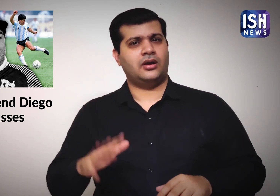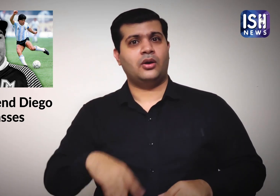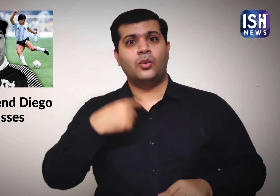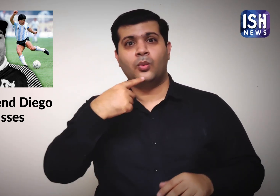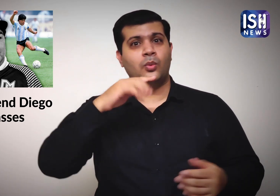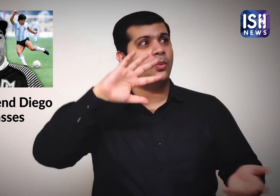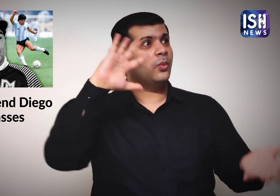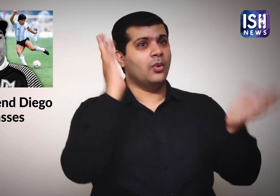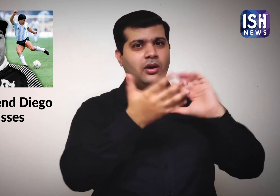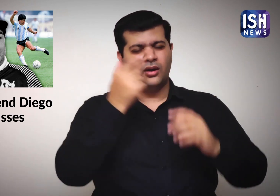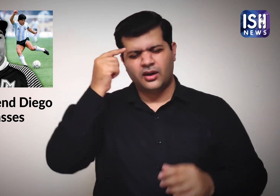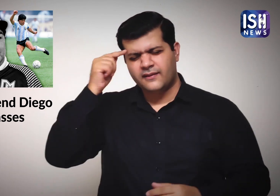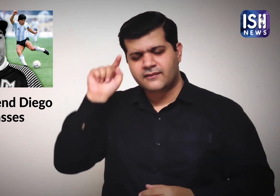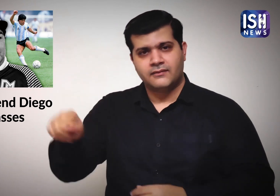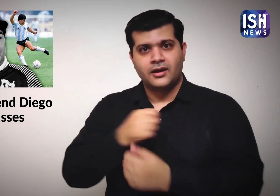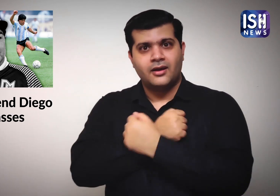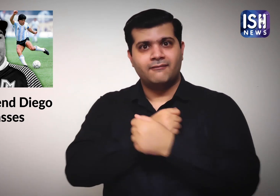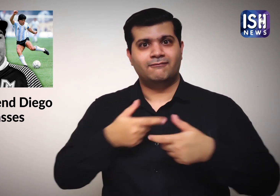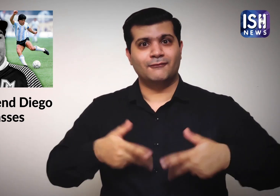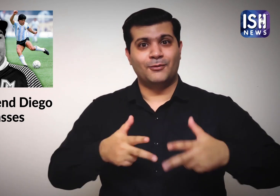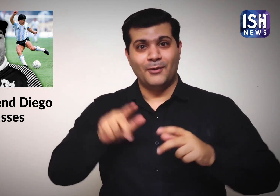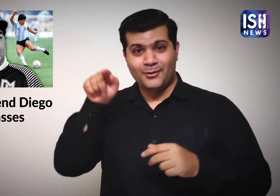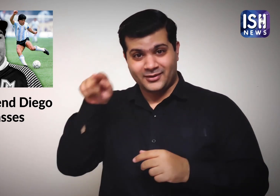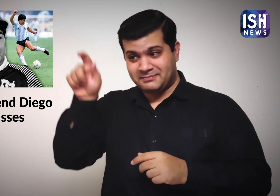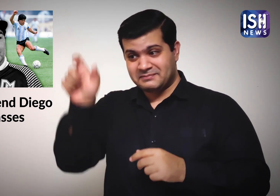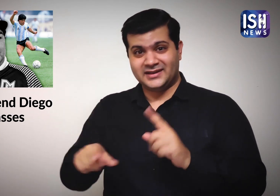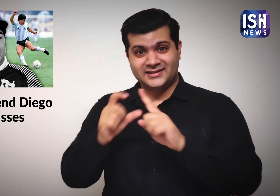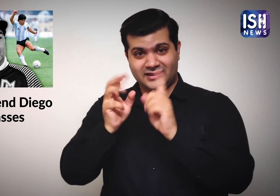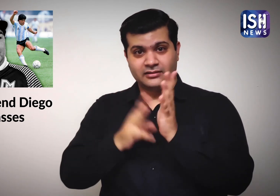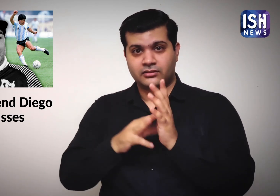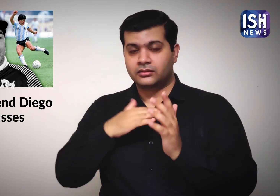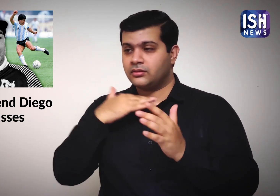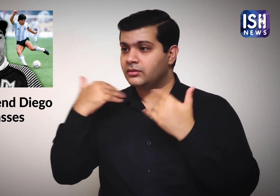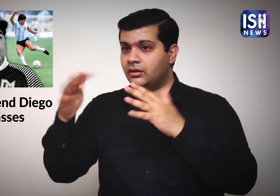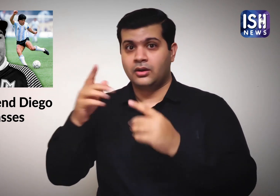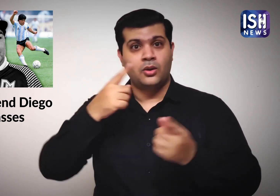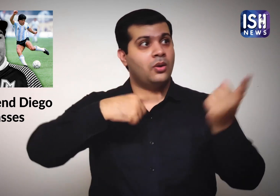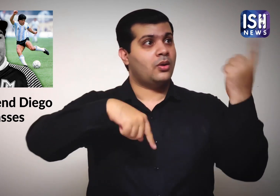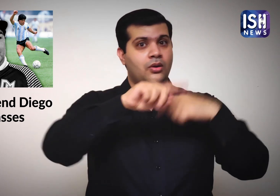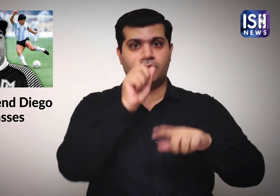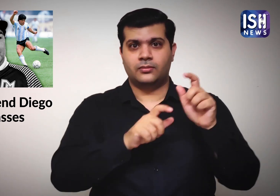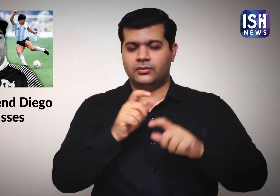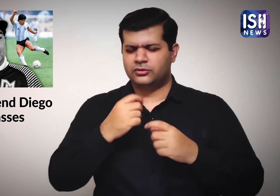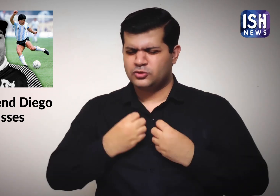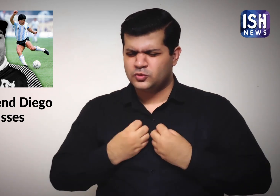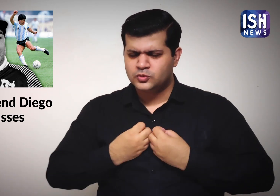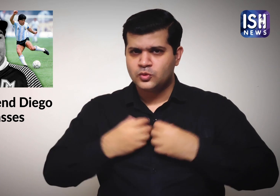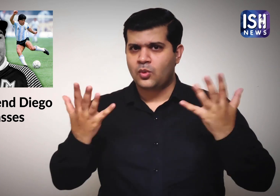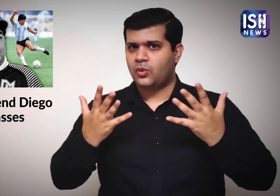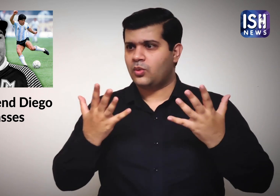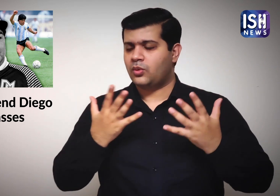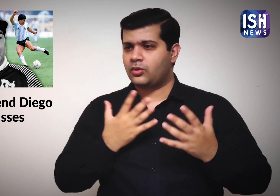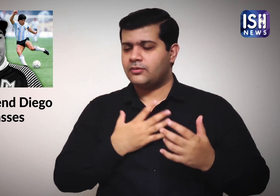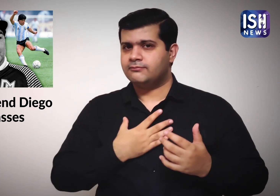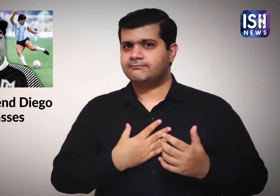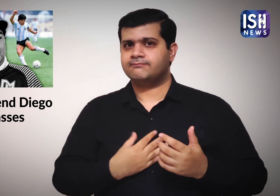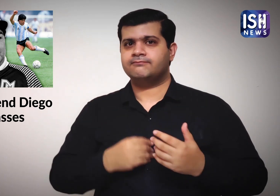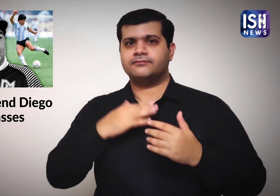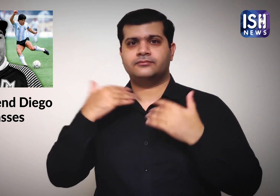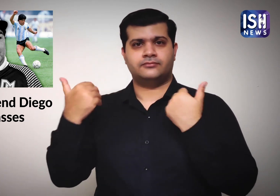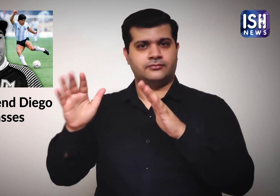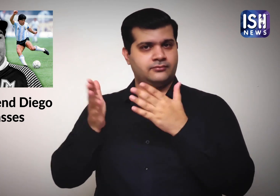This has shocked football lovers across the world.